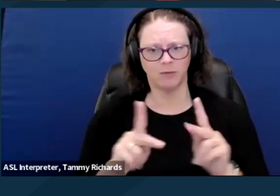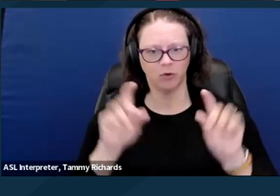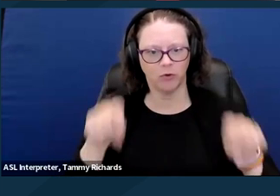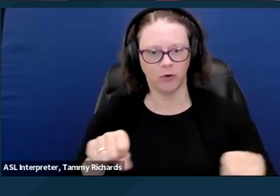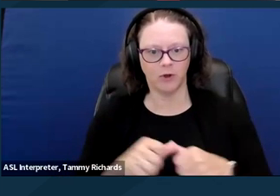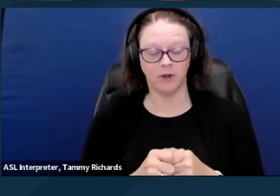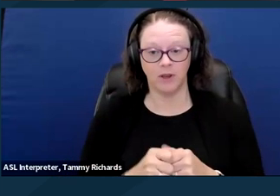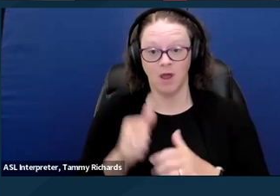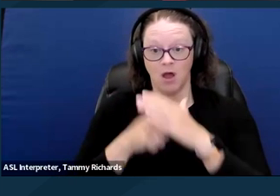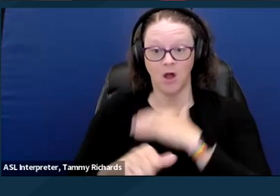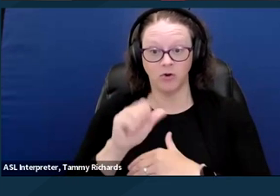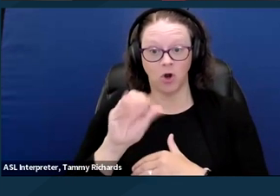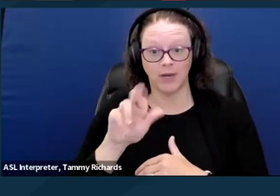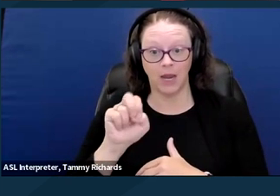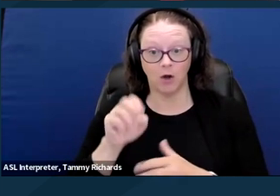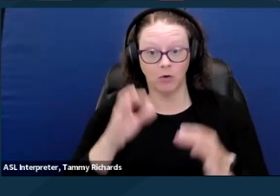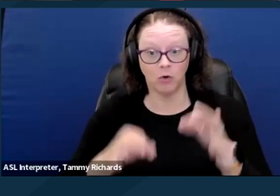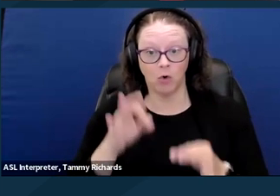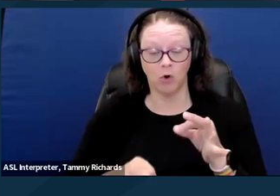can file a petition to bring you before a judge.